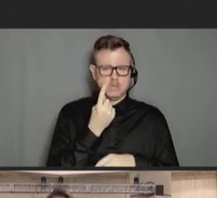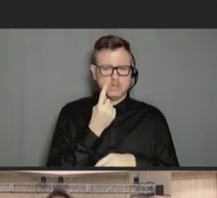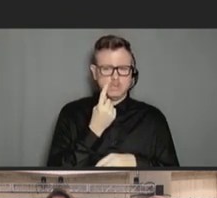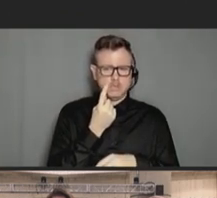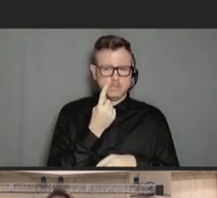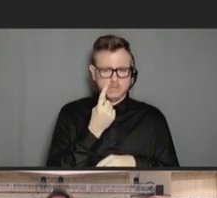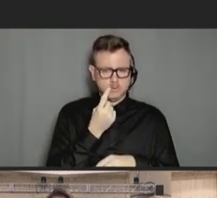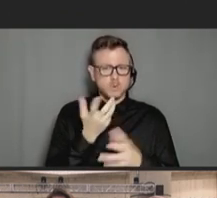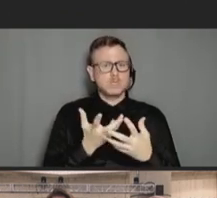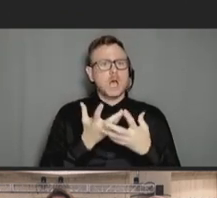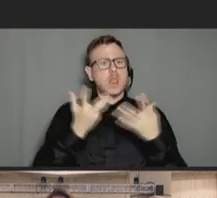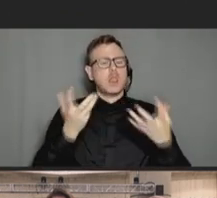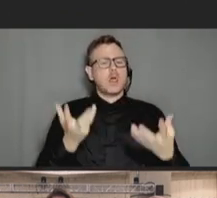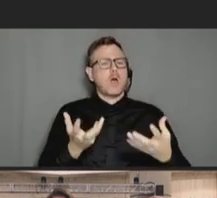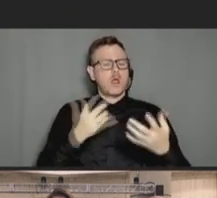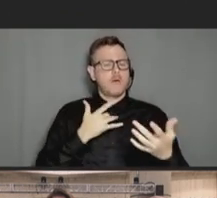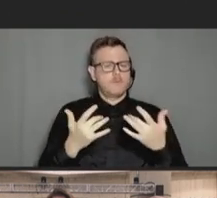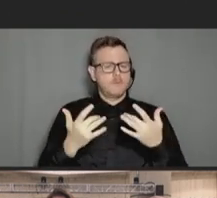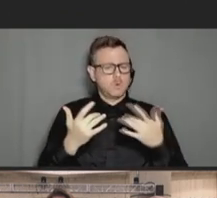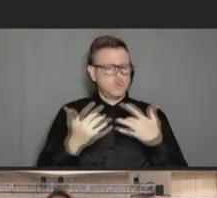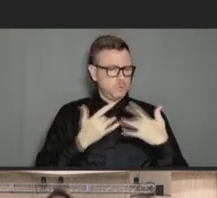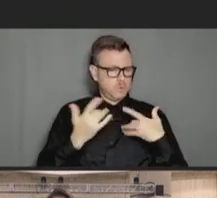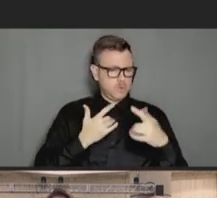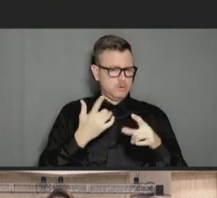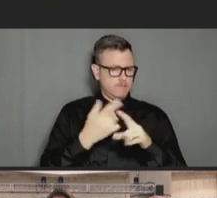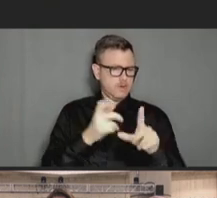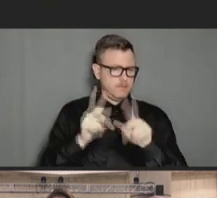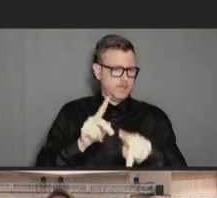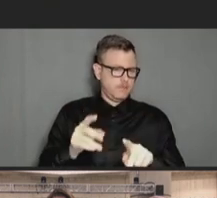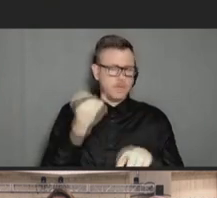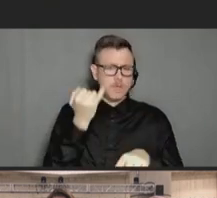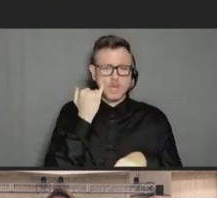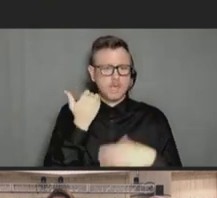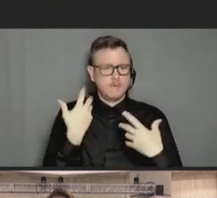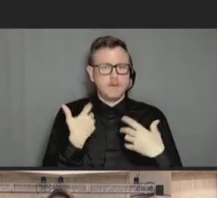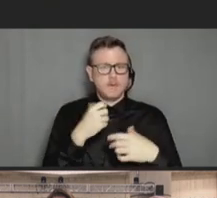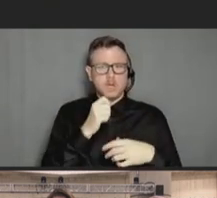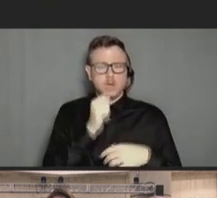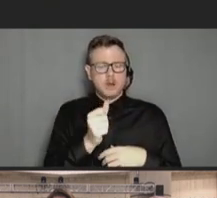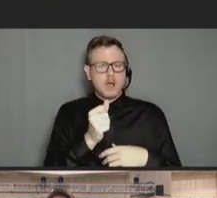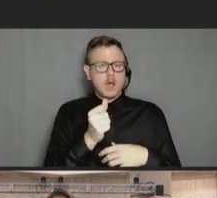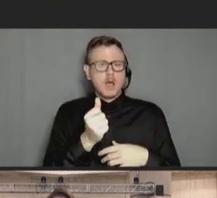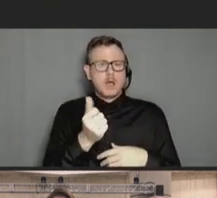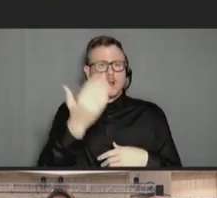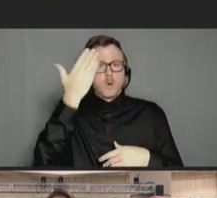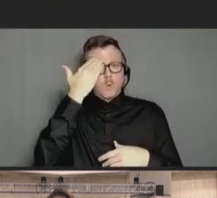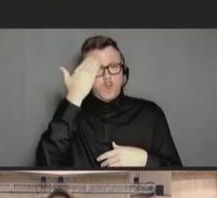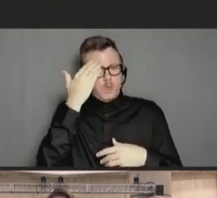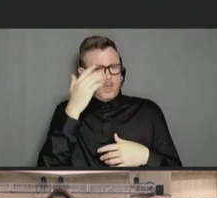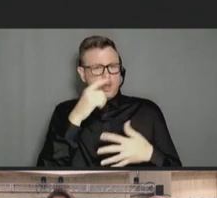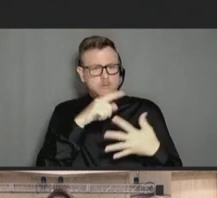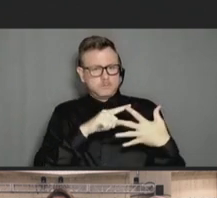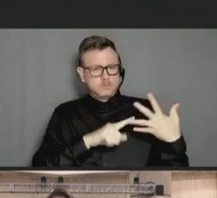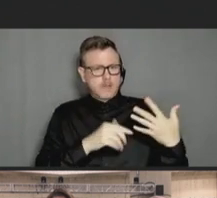from folks out there. I think from the front lines if they're not properly equipped to deal with some of these questions. So, I think everything you just heard as well as kind